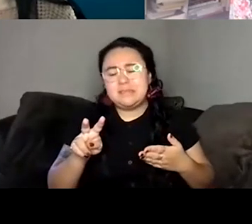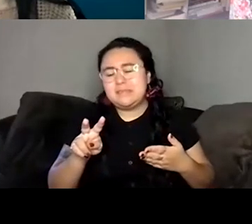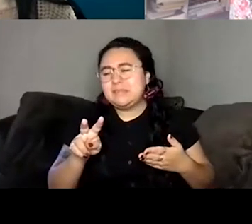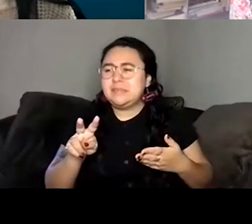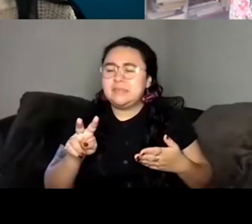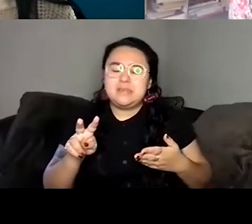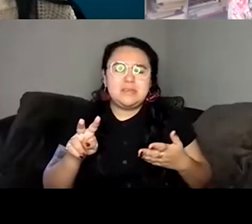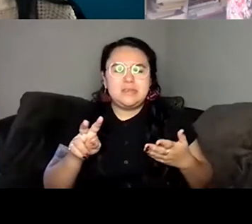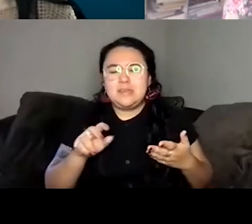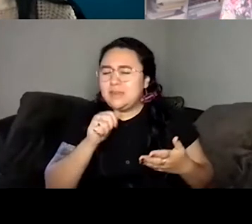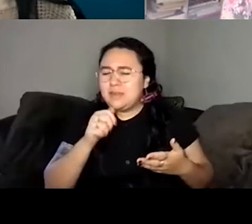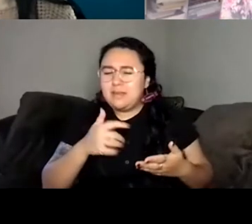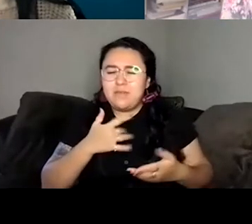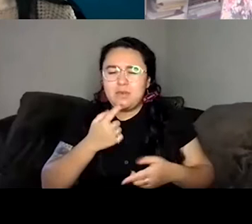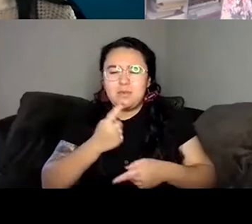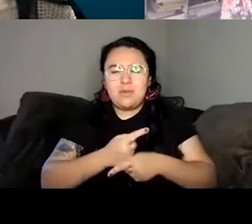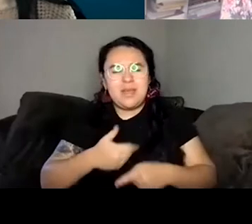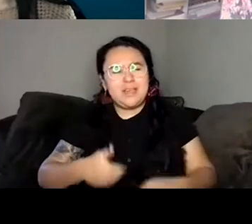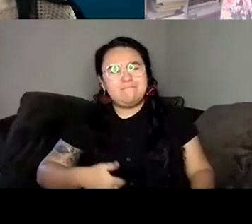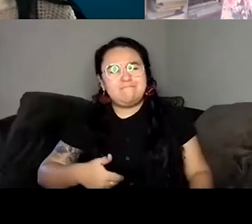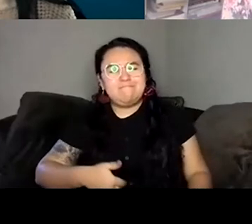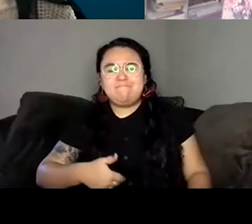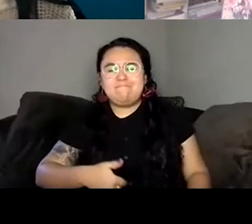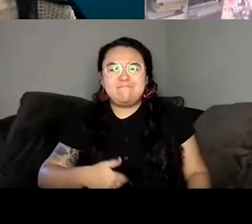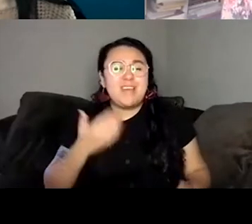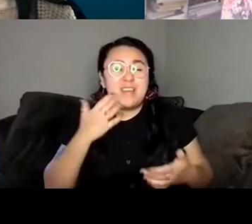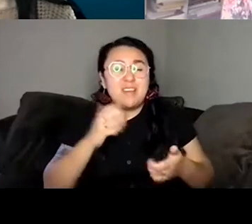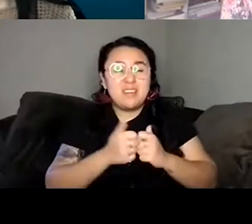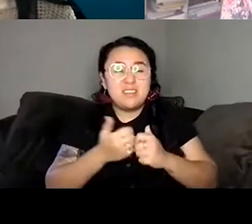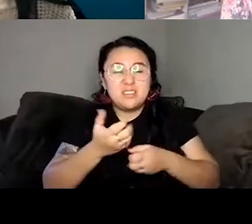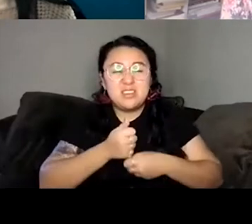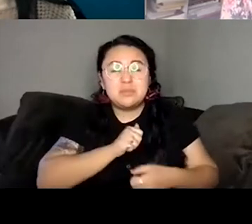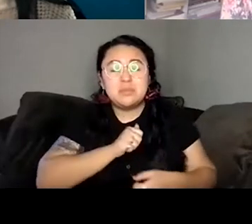my own instincts in it. But I of course, ended up selling those parts away because they really